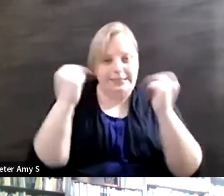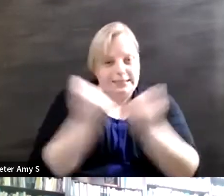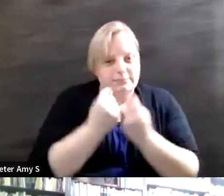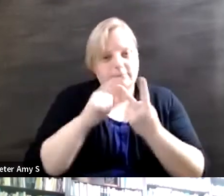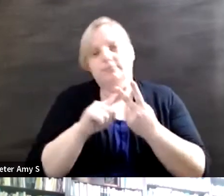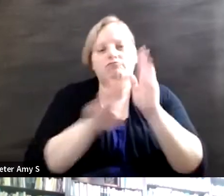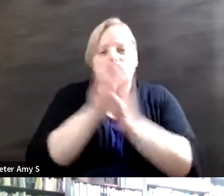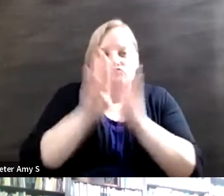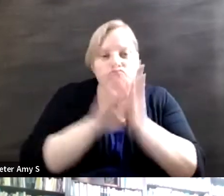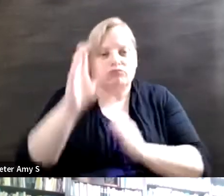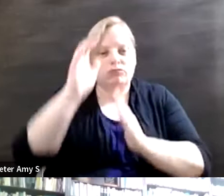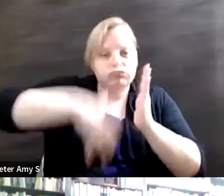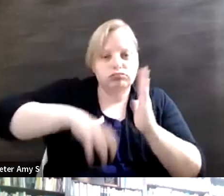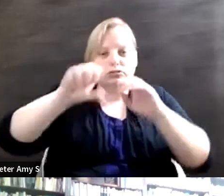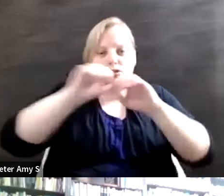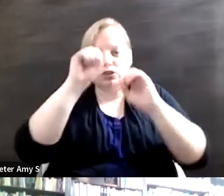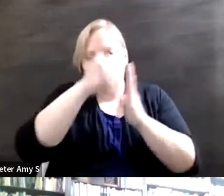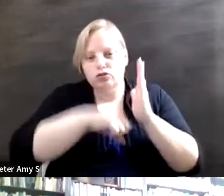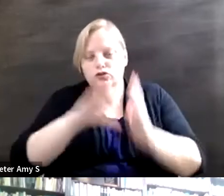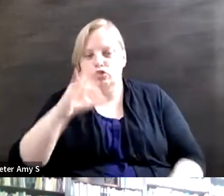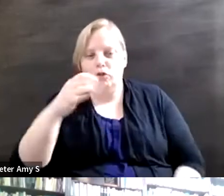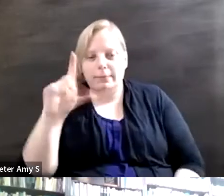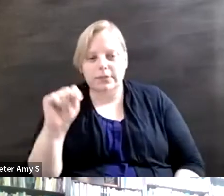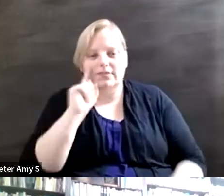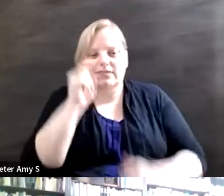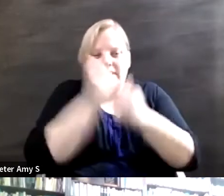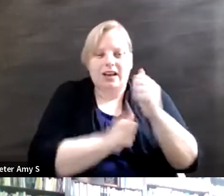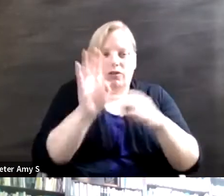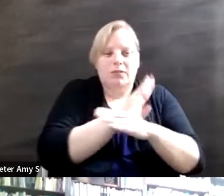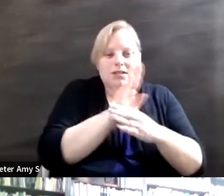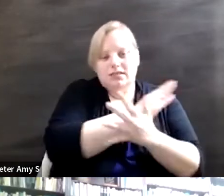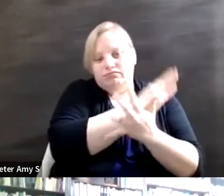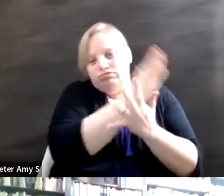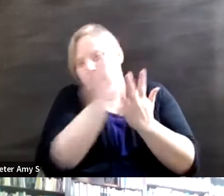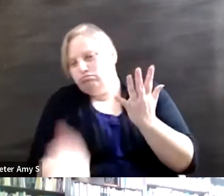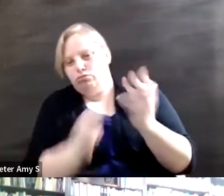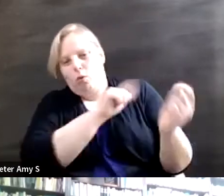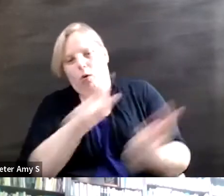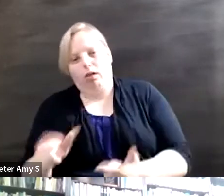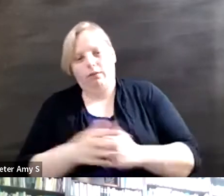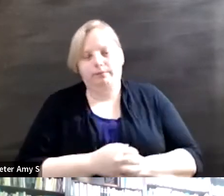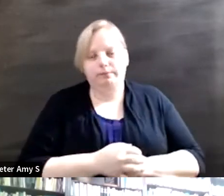writing of scripts and every industry on down the line. And of course that's a society-wide